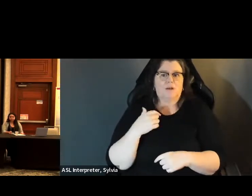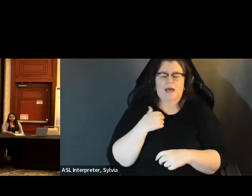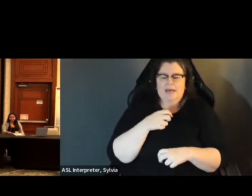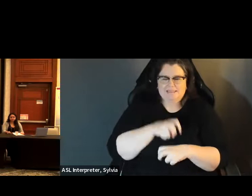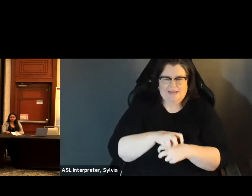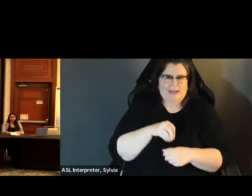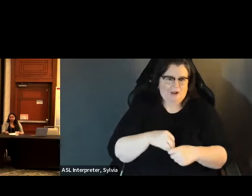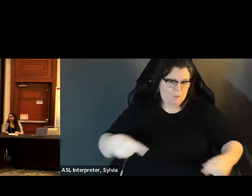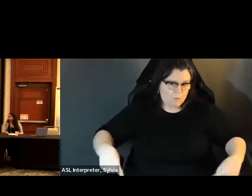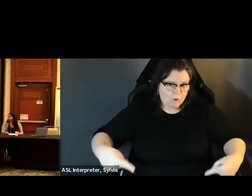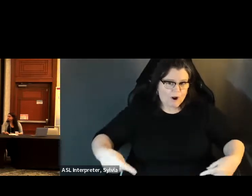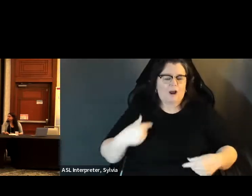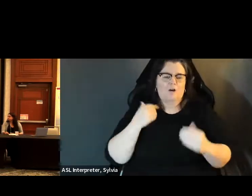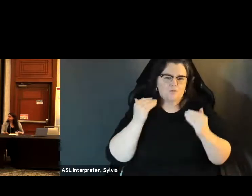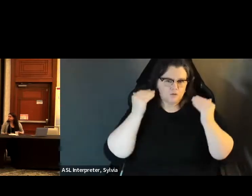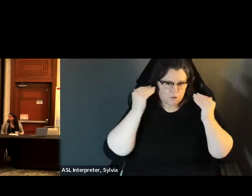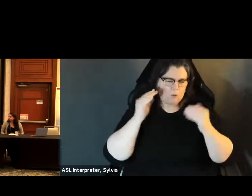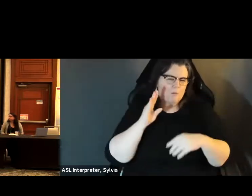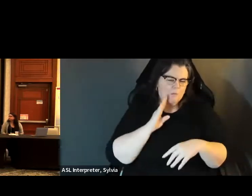and youth initiatives for the independent living council. I